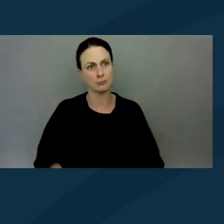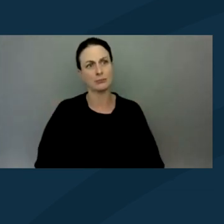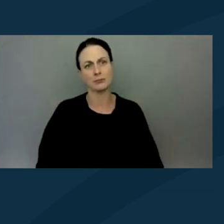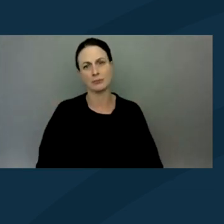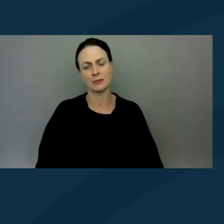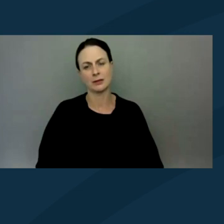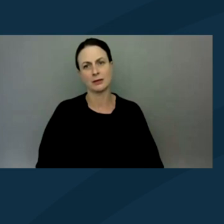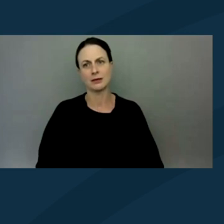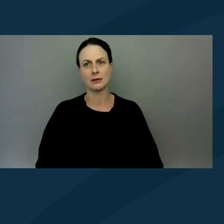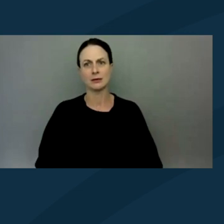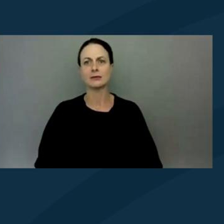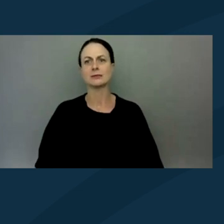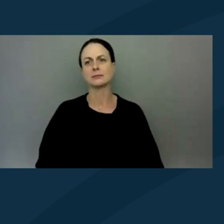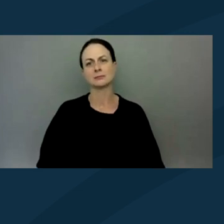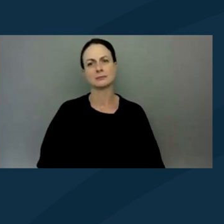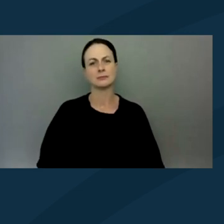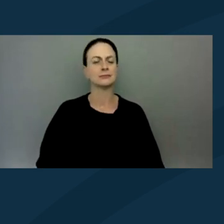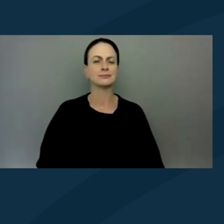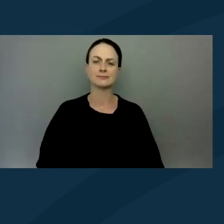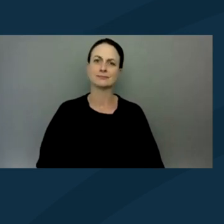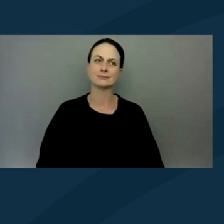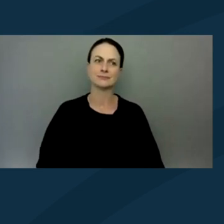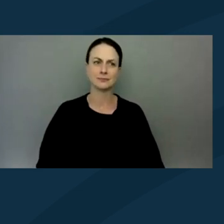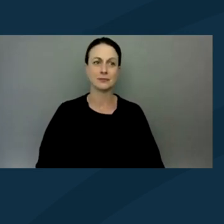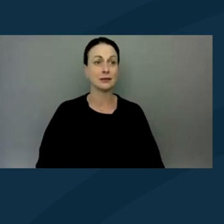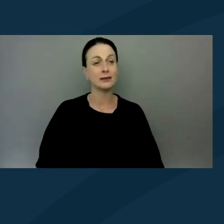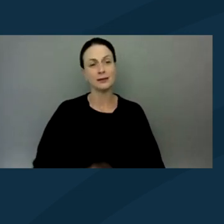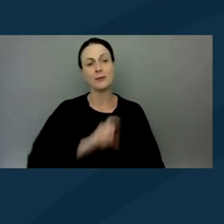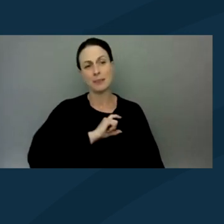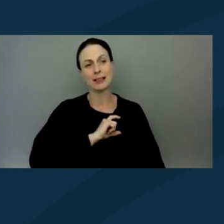I please have disabled police negotiators on your team.